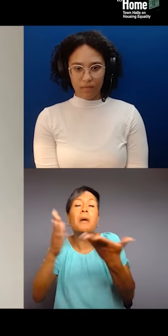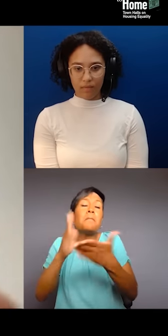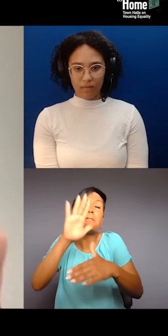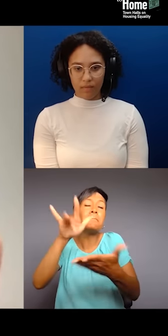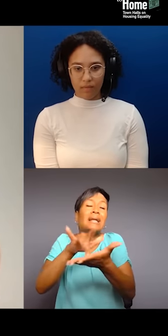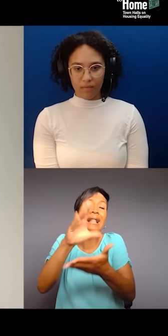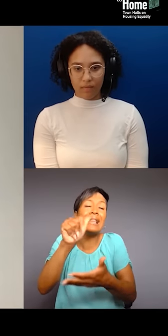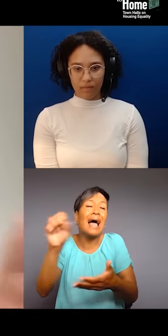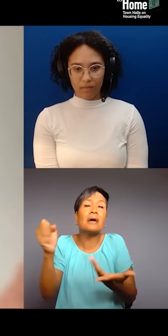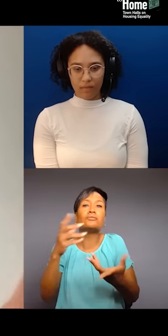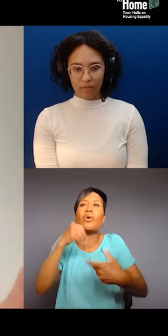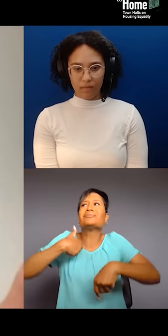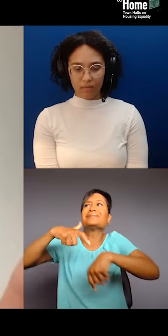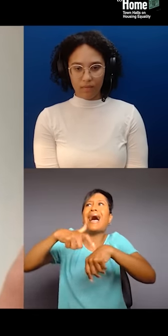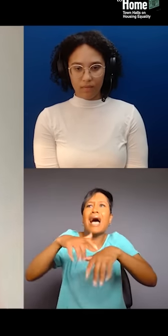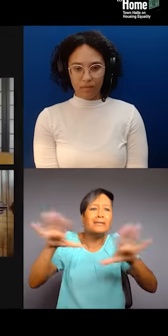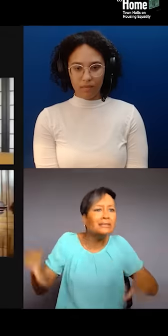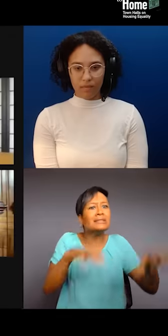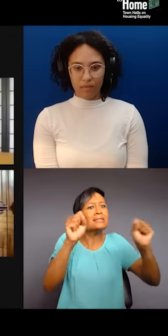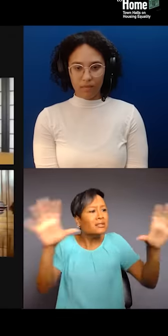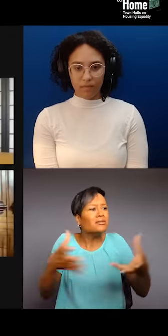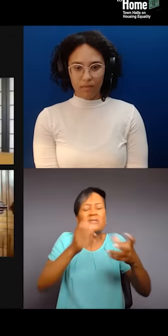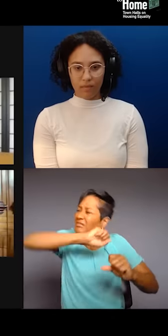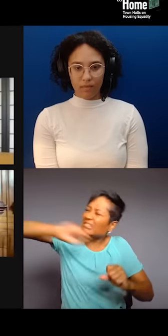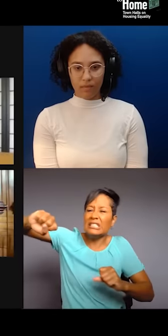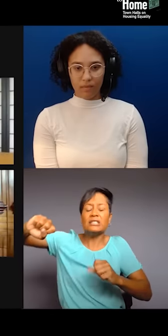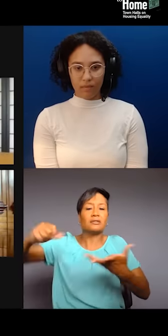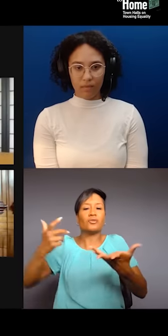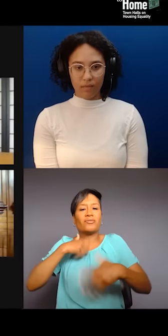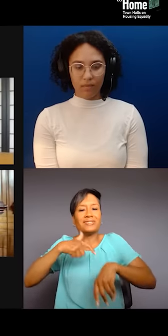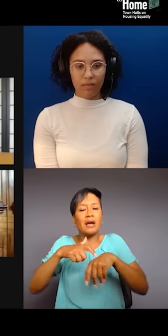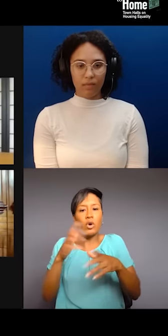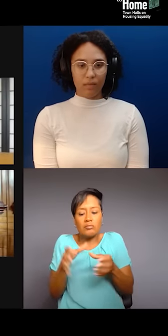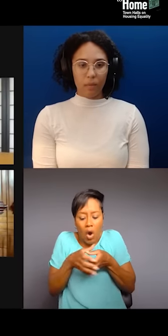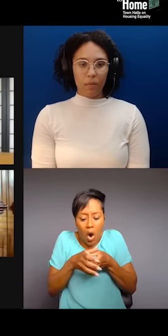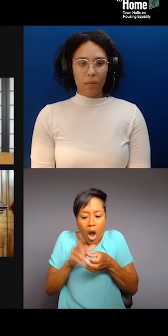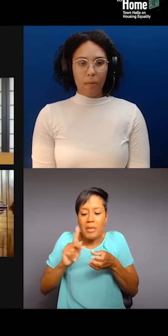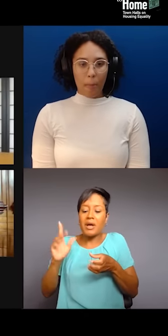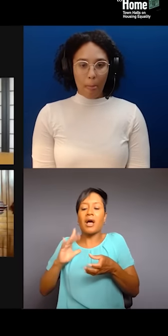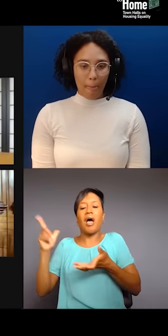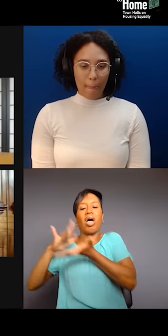to organize and fight back. So, you have a small group of people who always benefit from organizing,